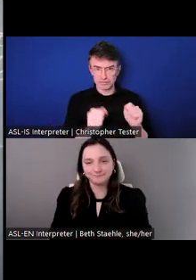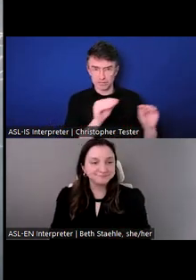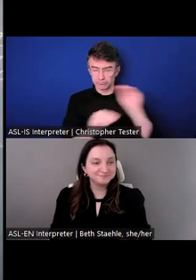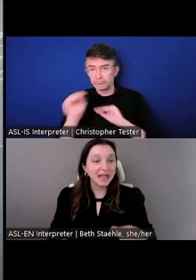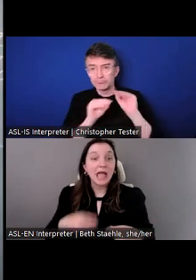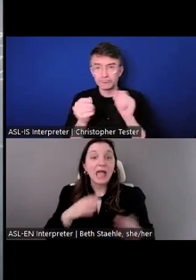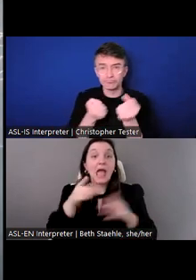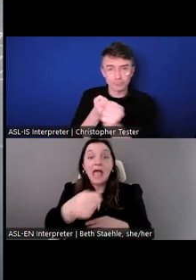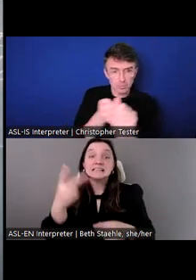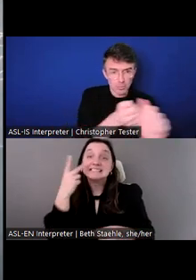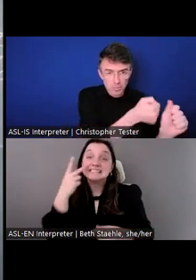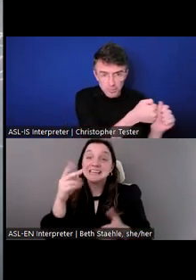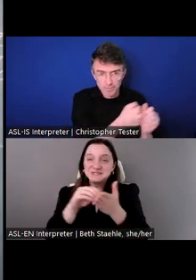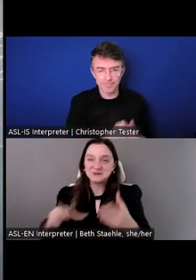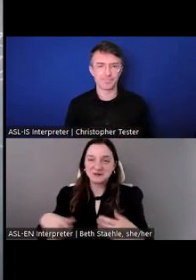Save the Children backpack.